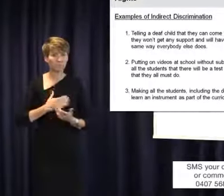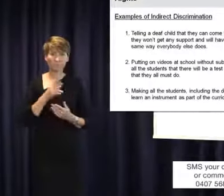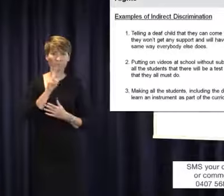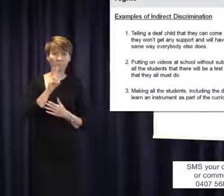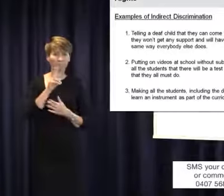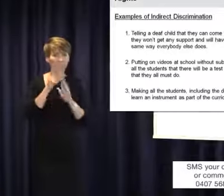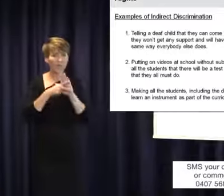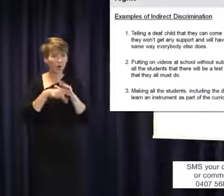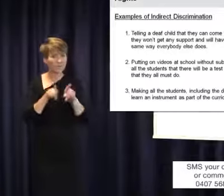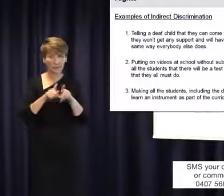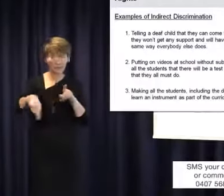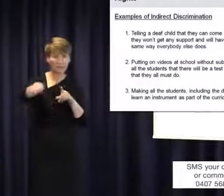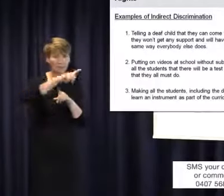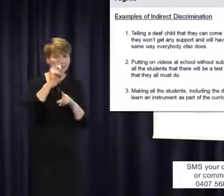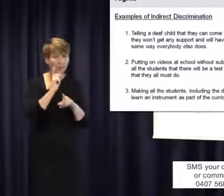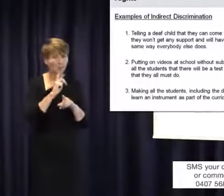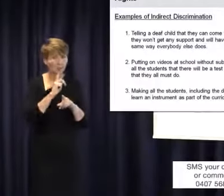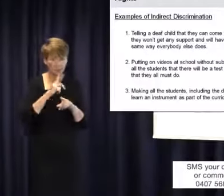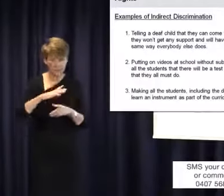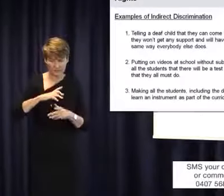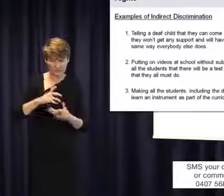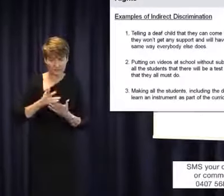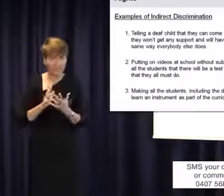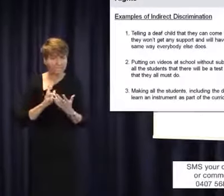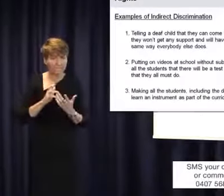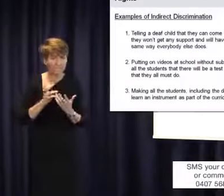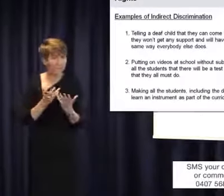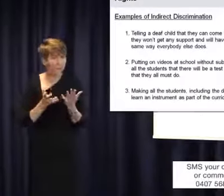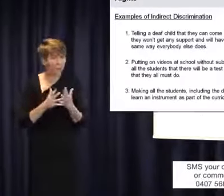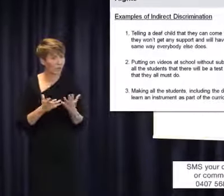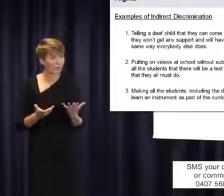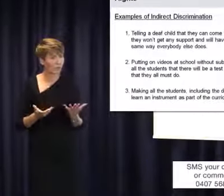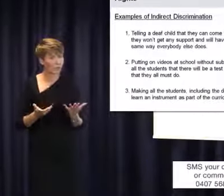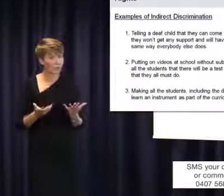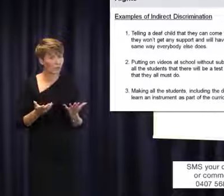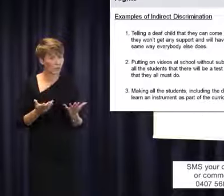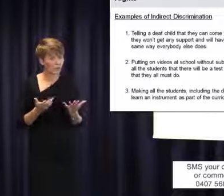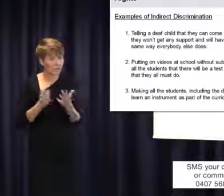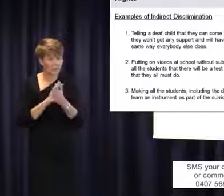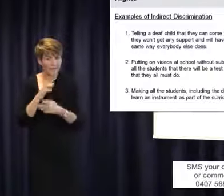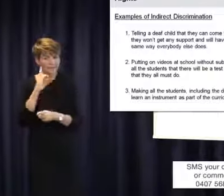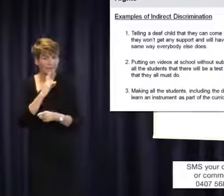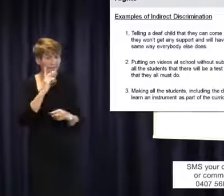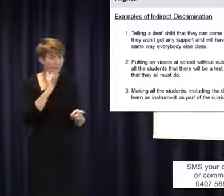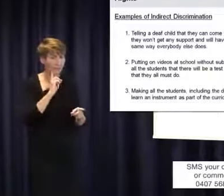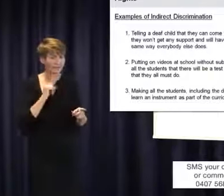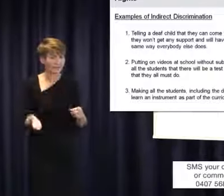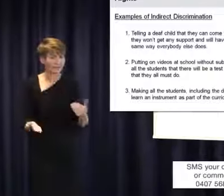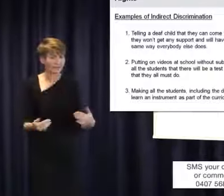in the same way that everybody else does. Another example is forcing deaf students to